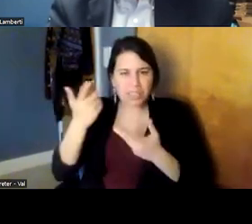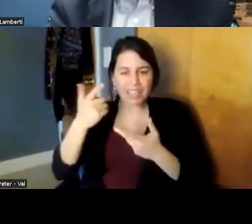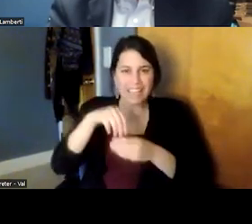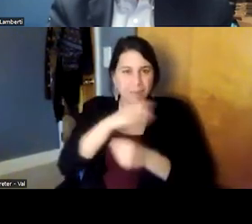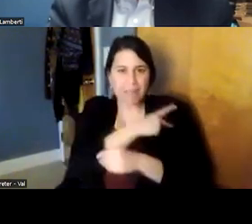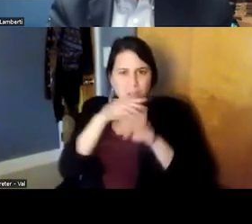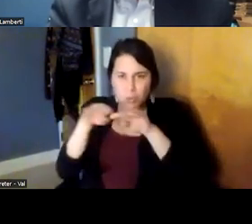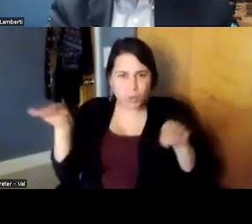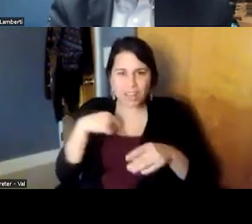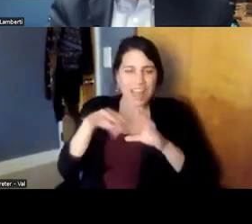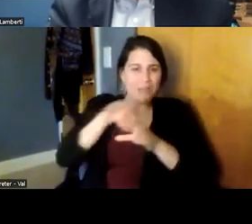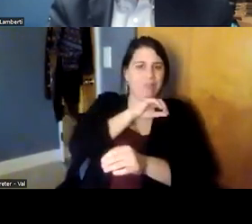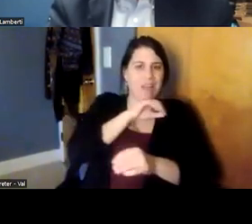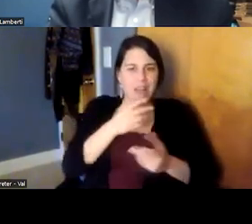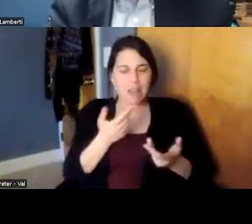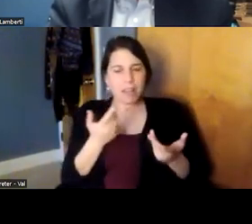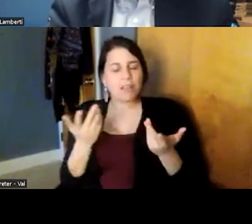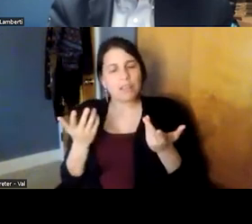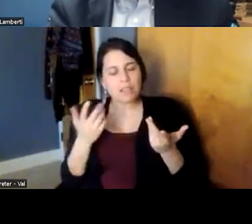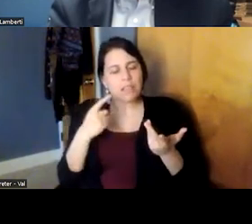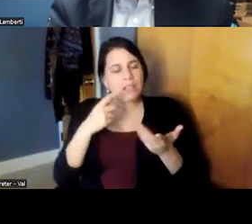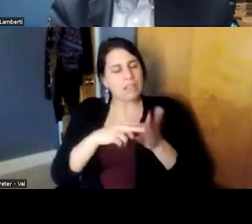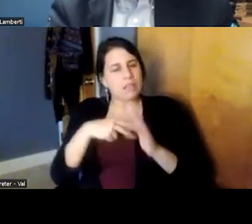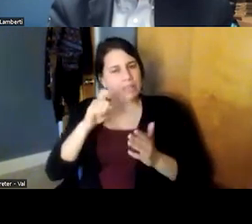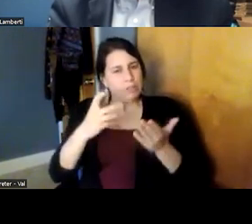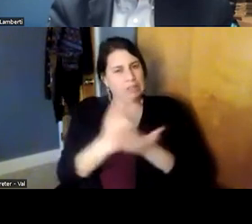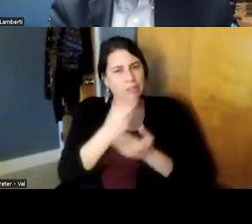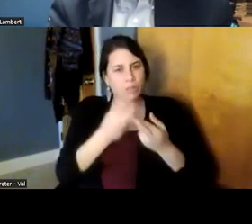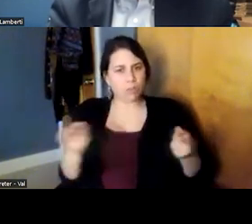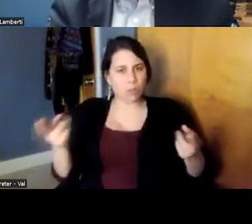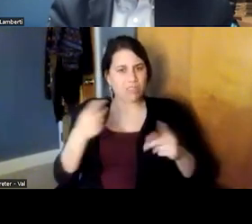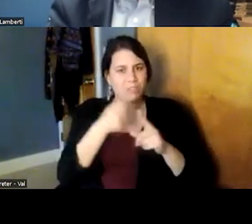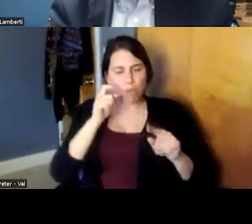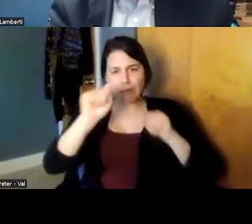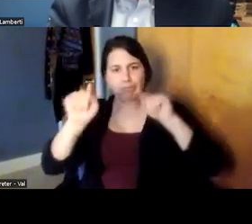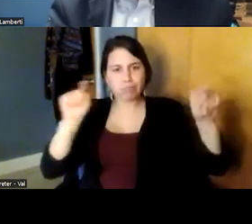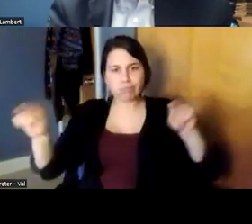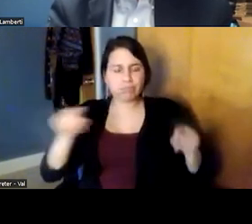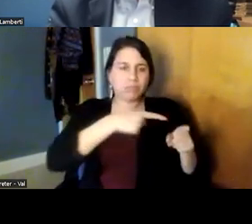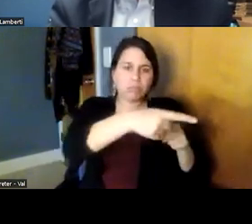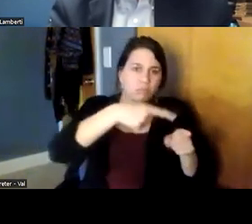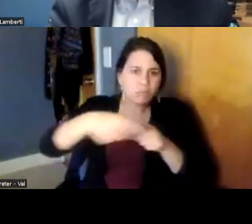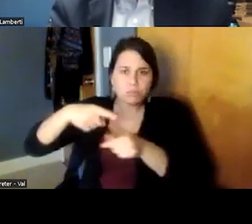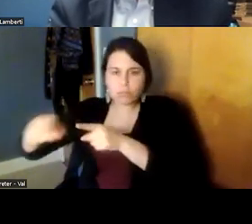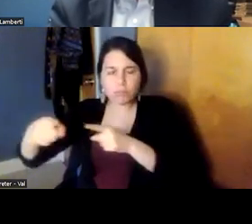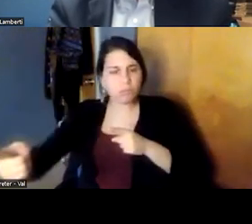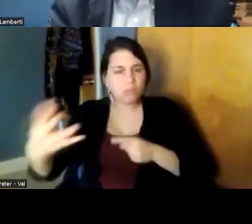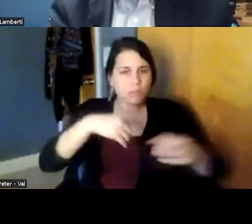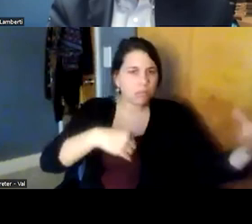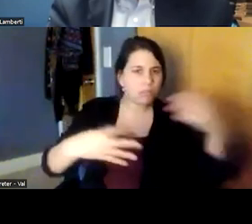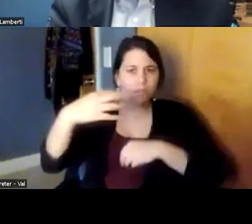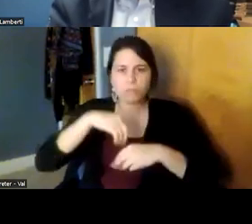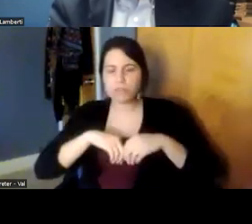so we have to use leverage resources from multiple disciplines in order to figure out how to best